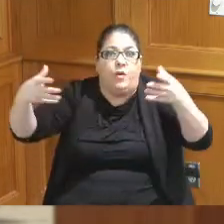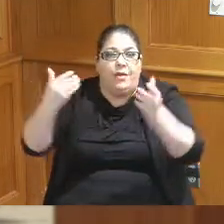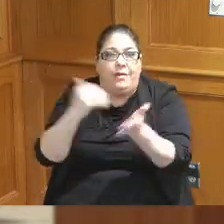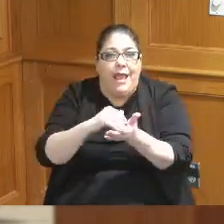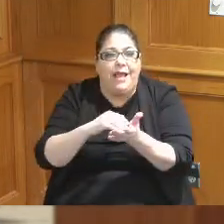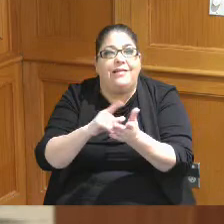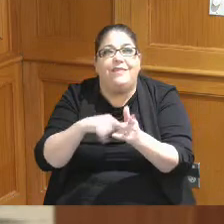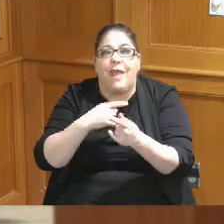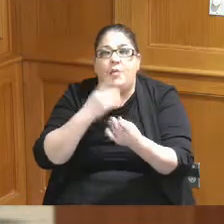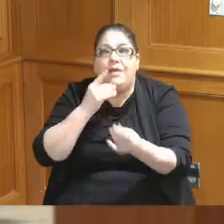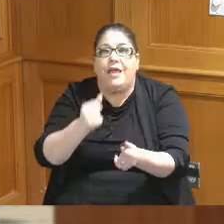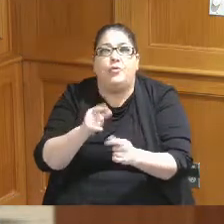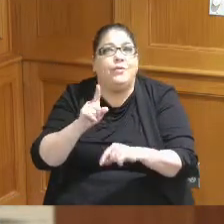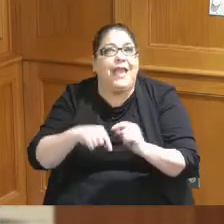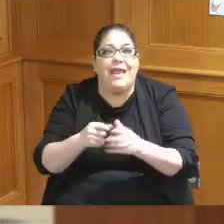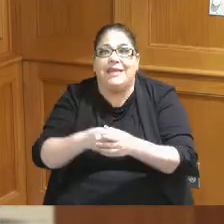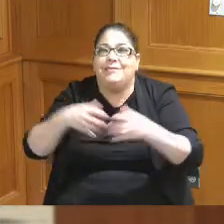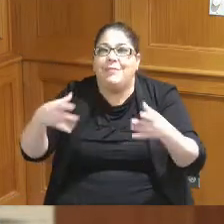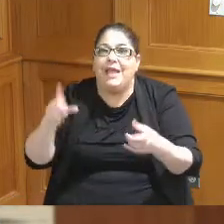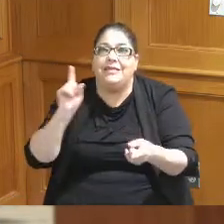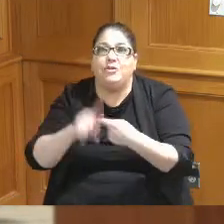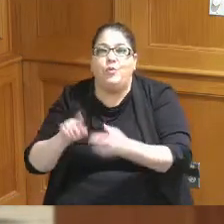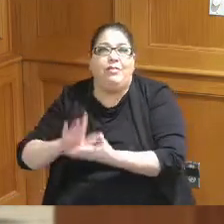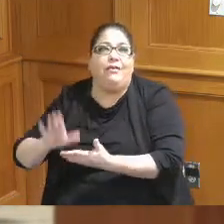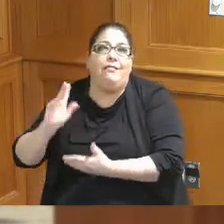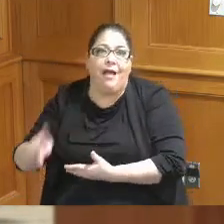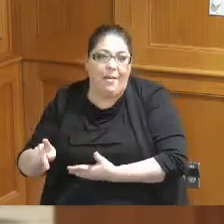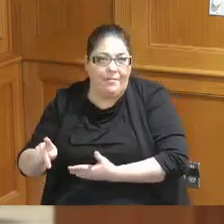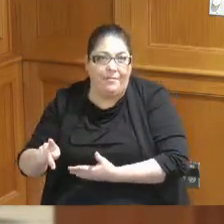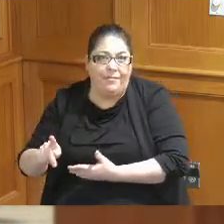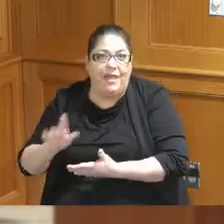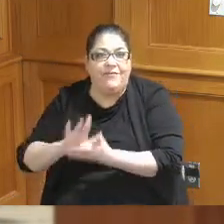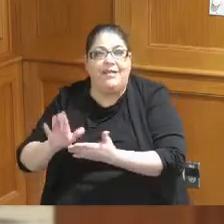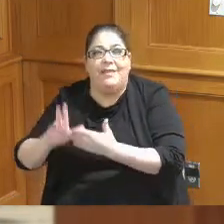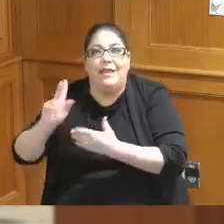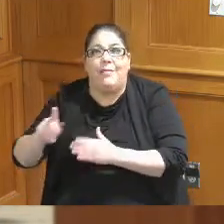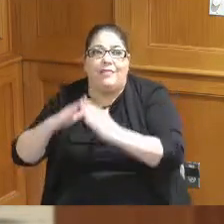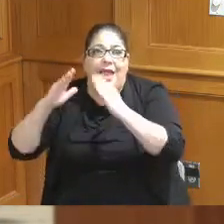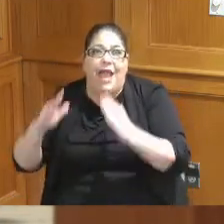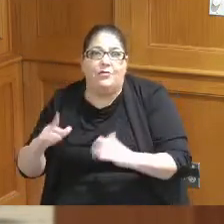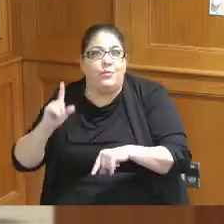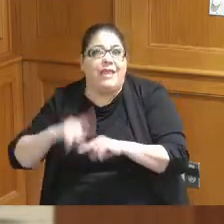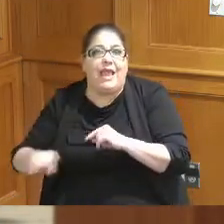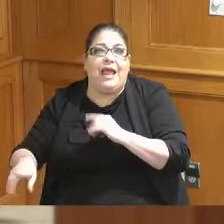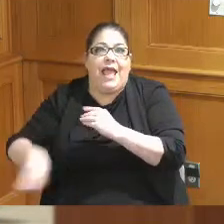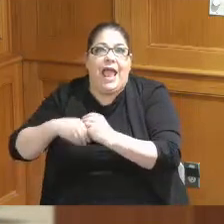can't really expand until you first clean up your house you can't just add a room on if your house